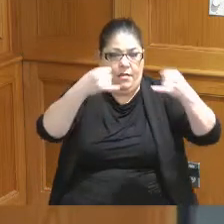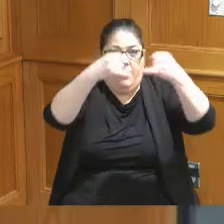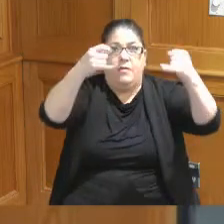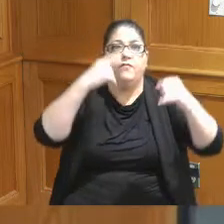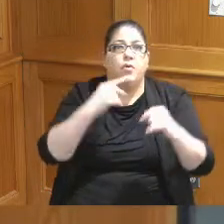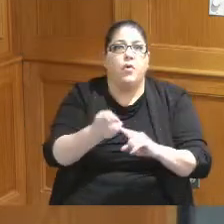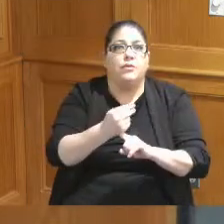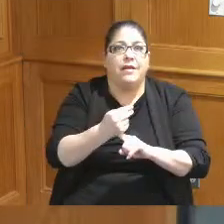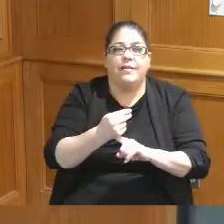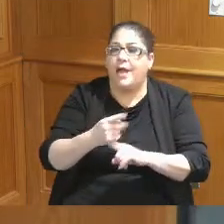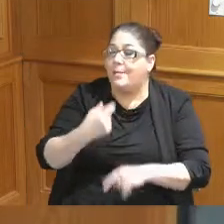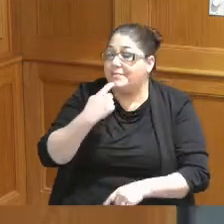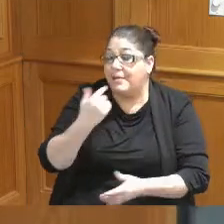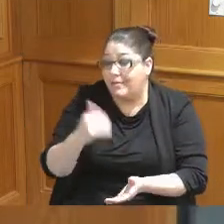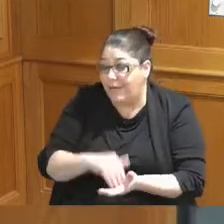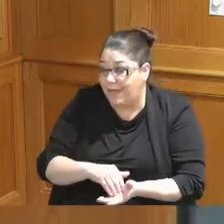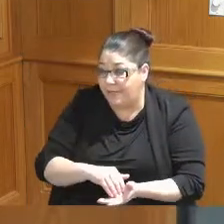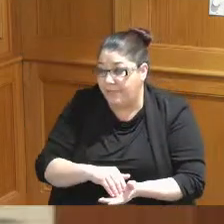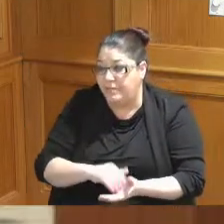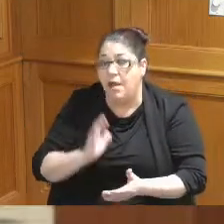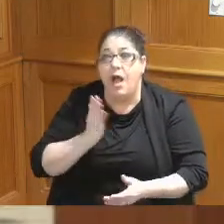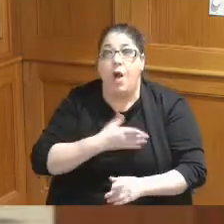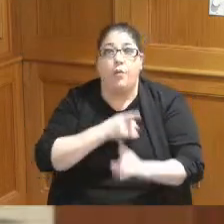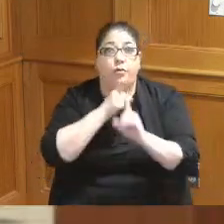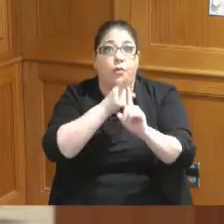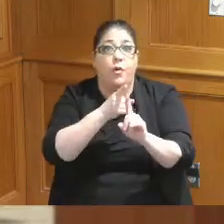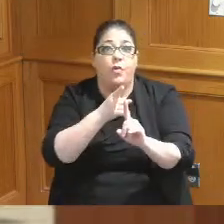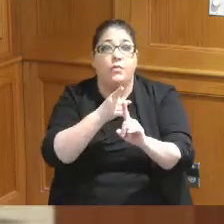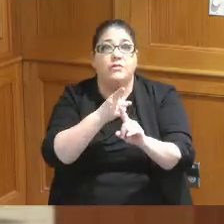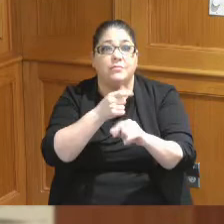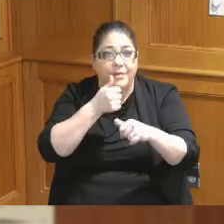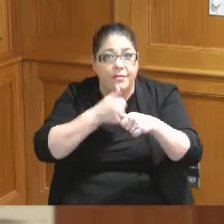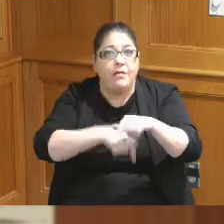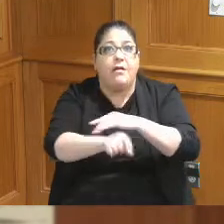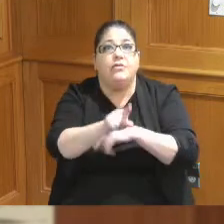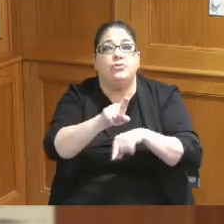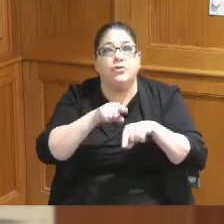said let me just say it again our goal is to be under construction just like our goal is to be